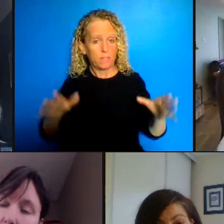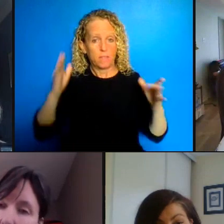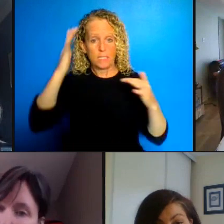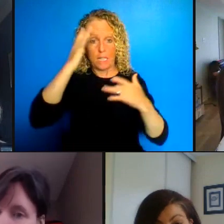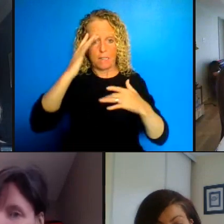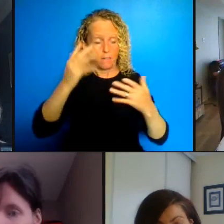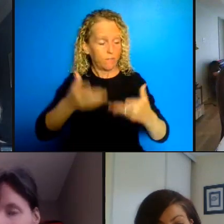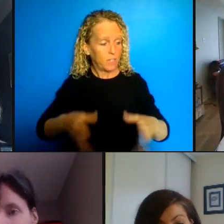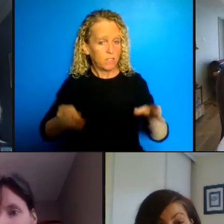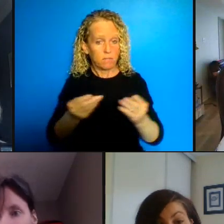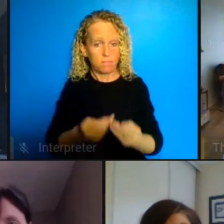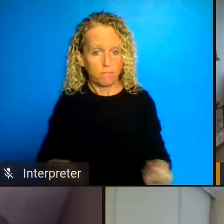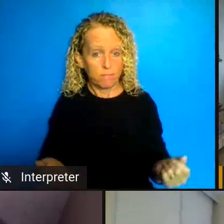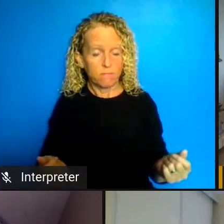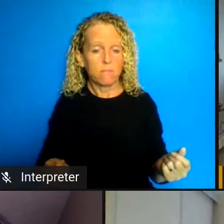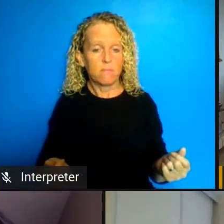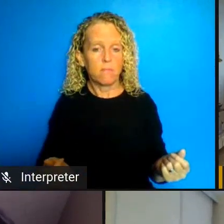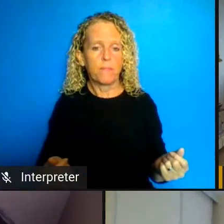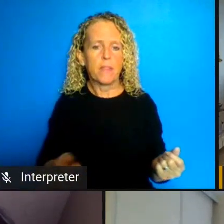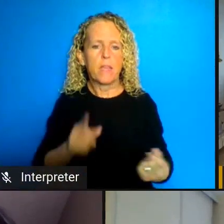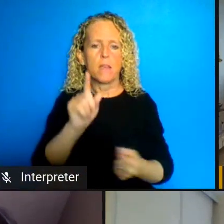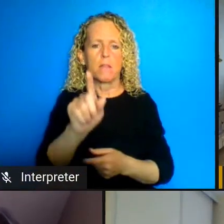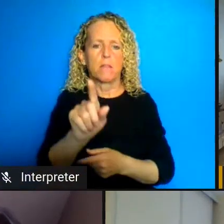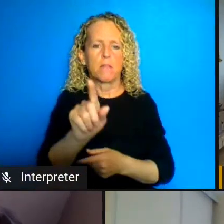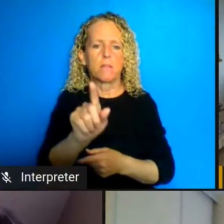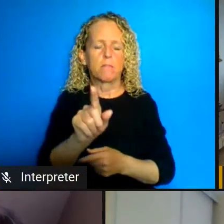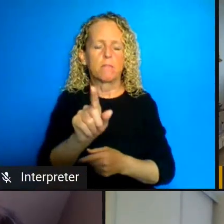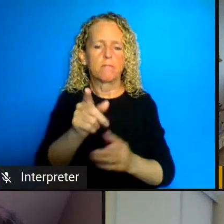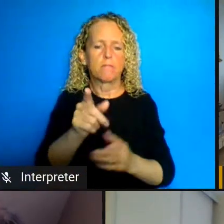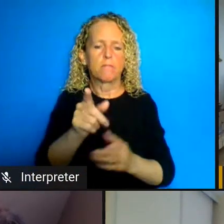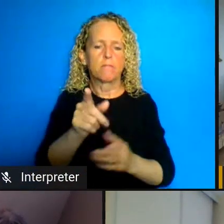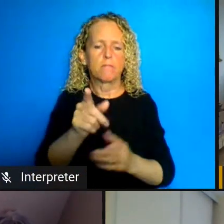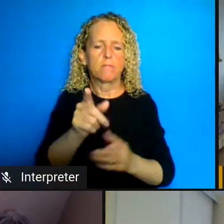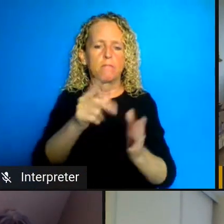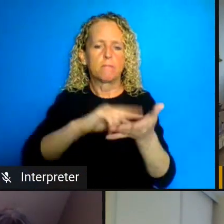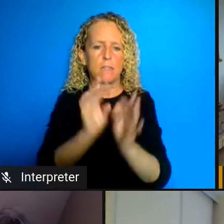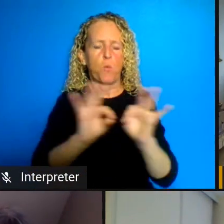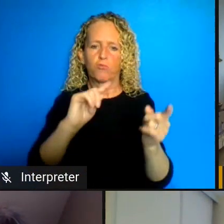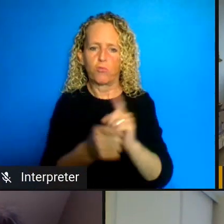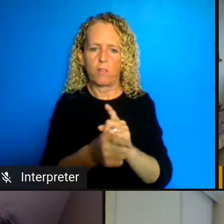needs and the crisis need to change from what it was before the pandemic I think